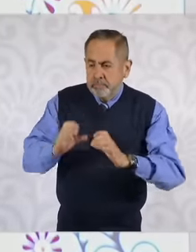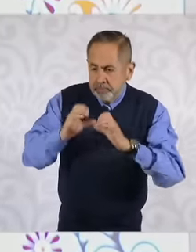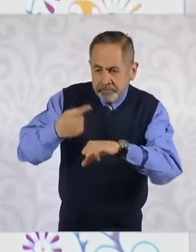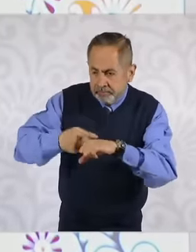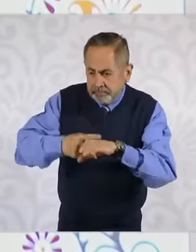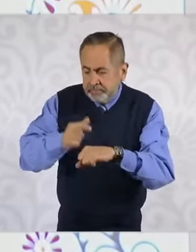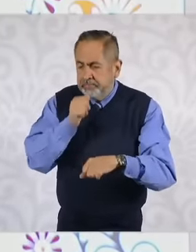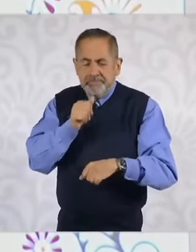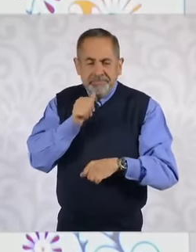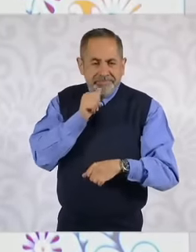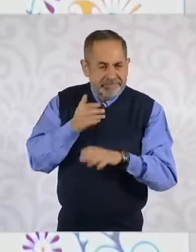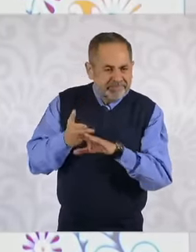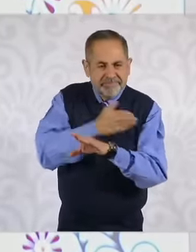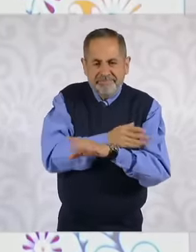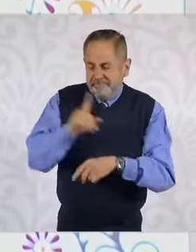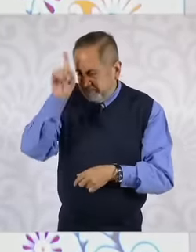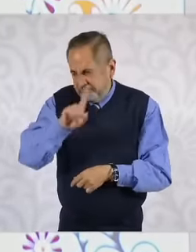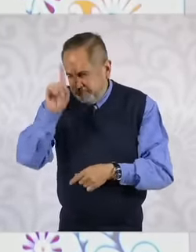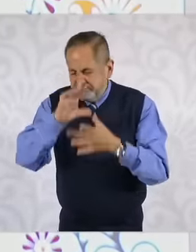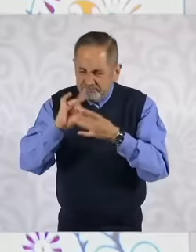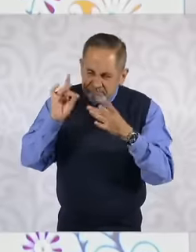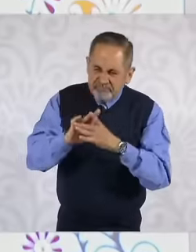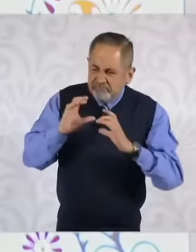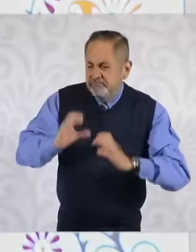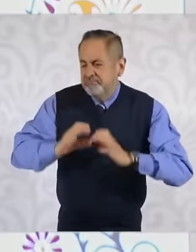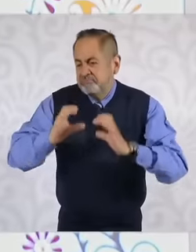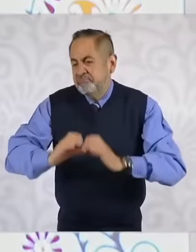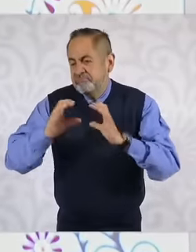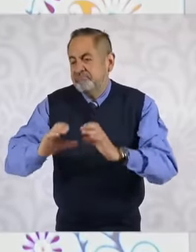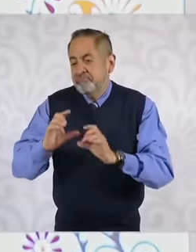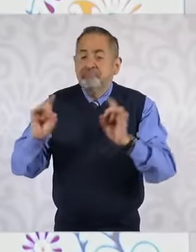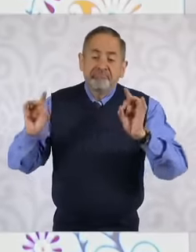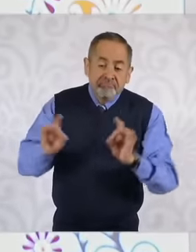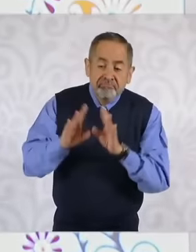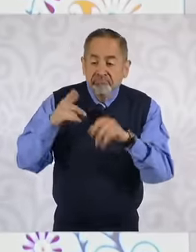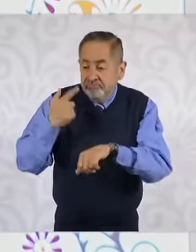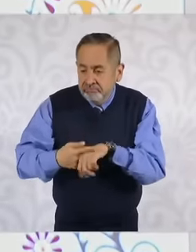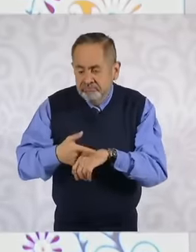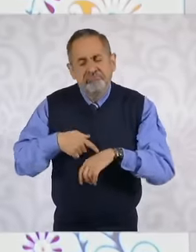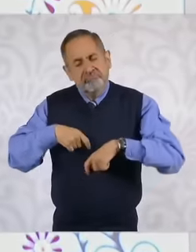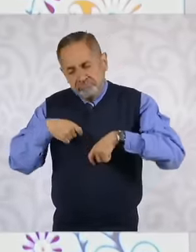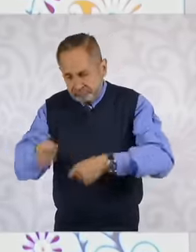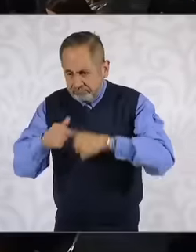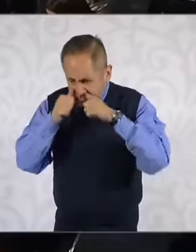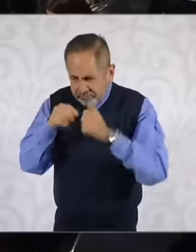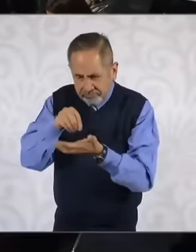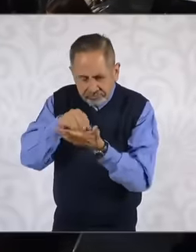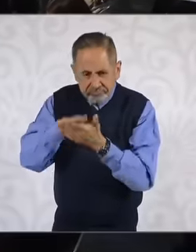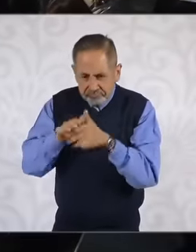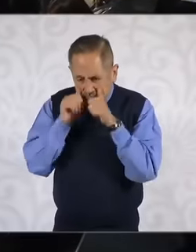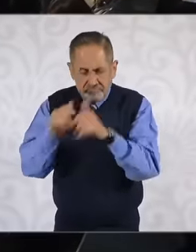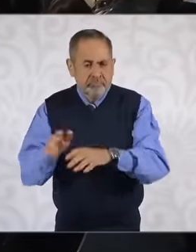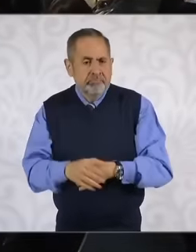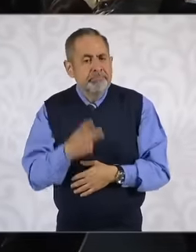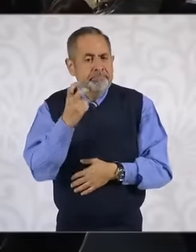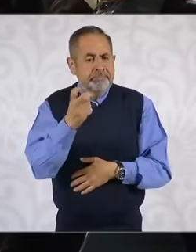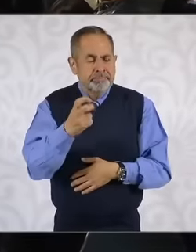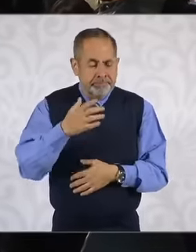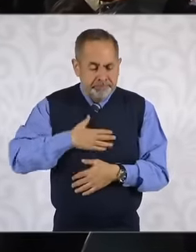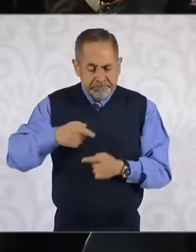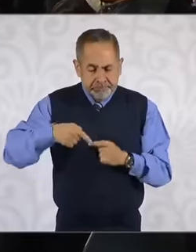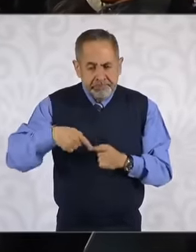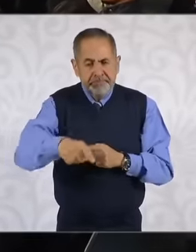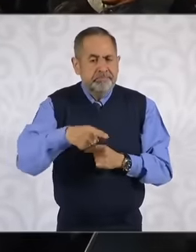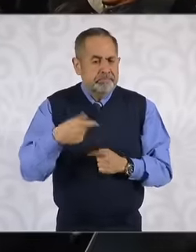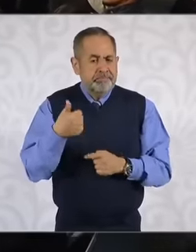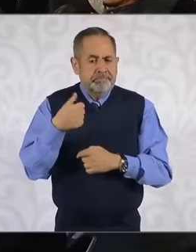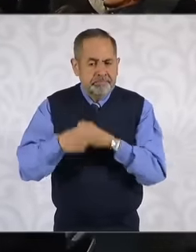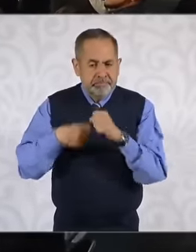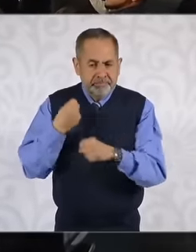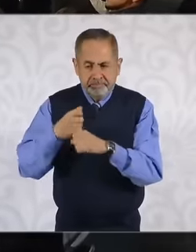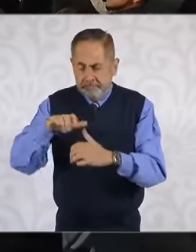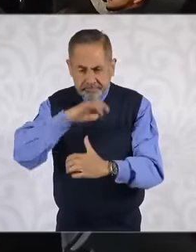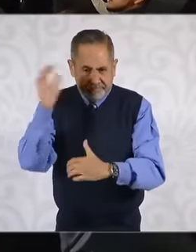. health and Find a way so that at the end of our six-year term we can integrate a single